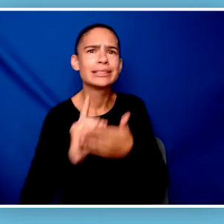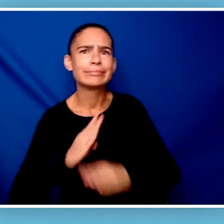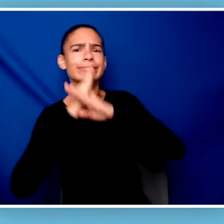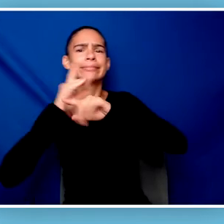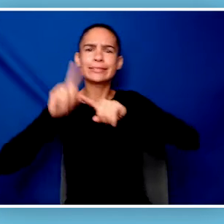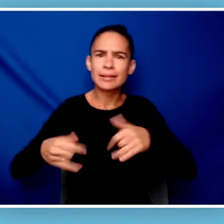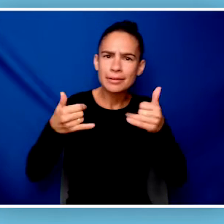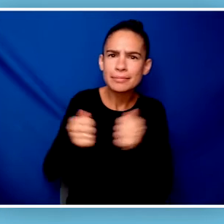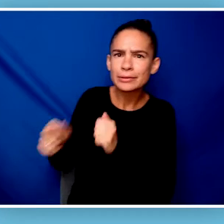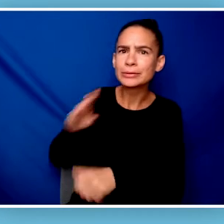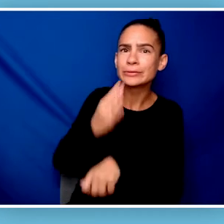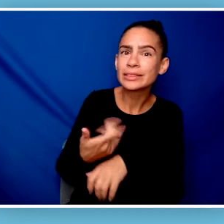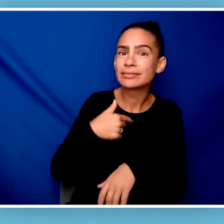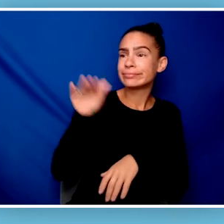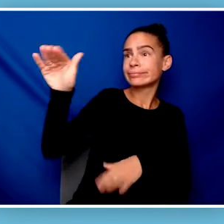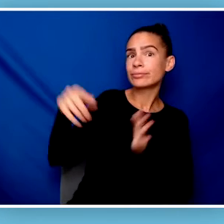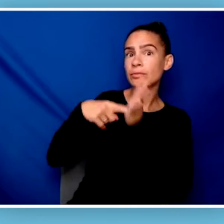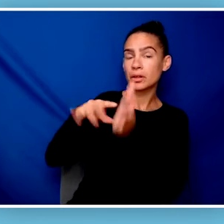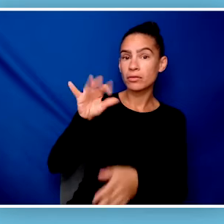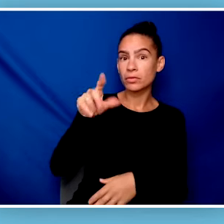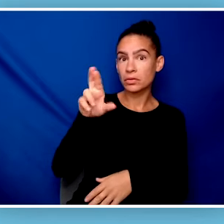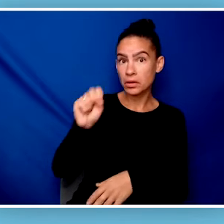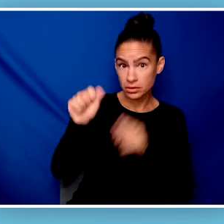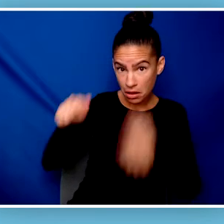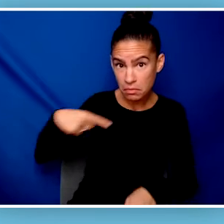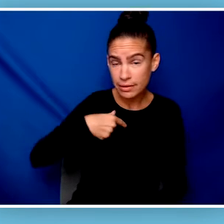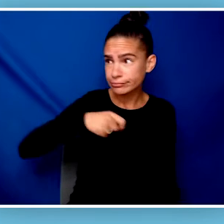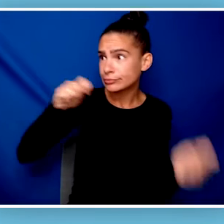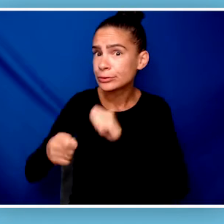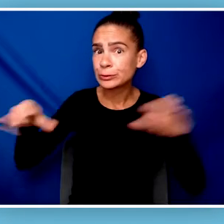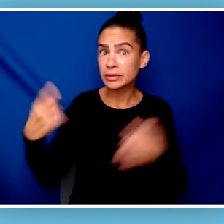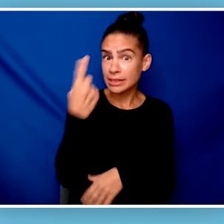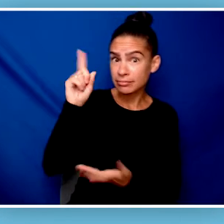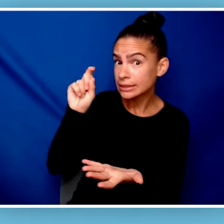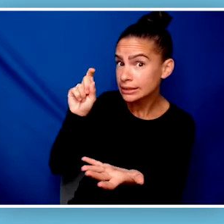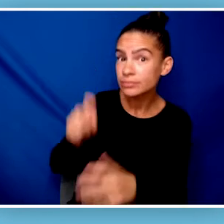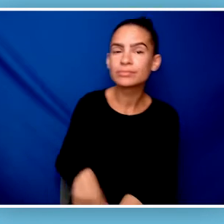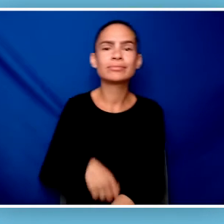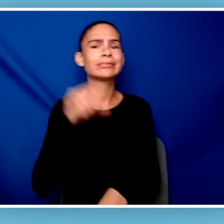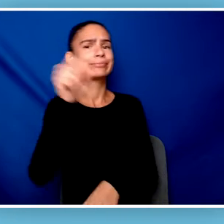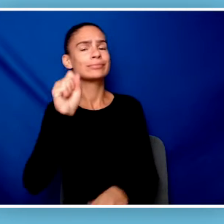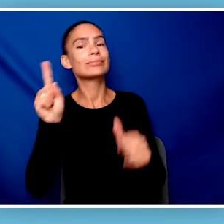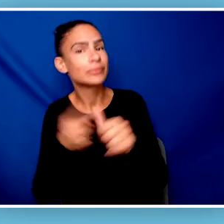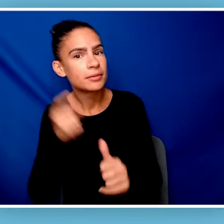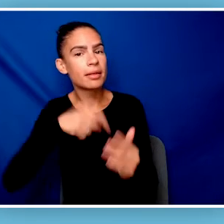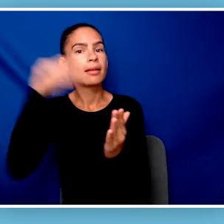So I ask you, Representative Flores, is there anything we can do? [Representative Flores] Absolutely, Hector. First, we would need to write up a bill